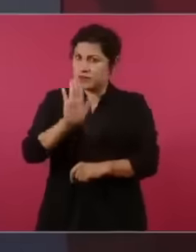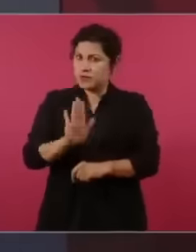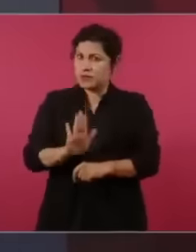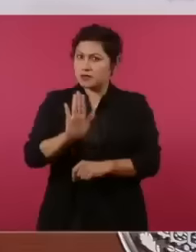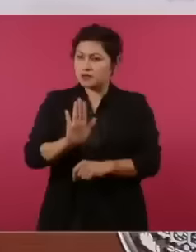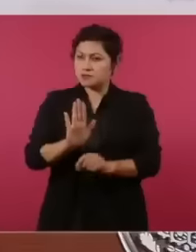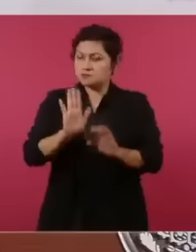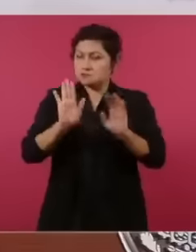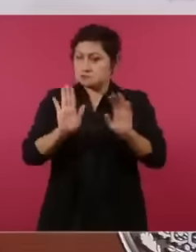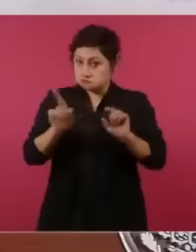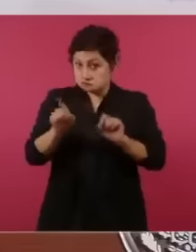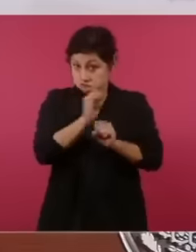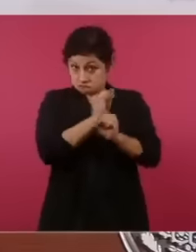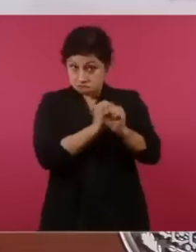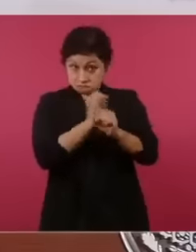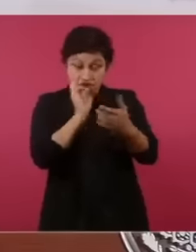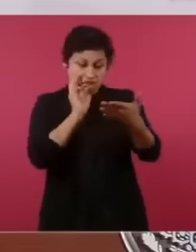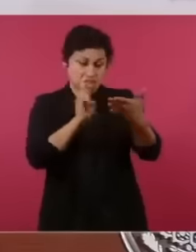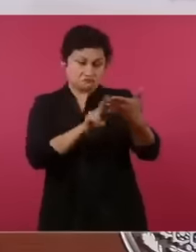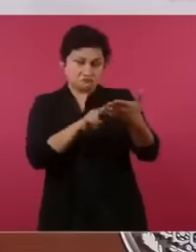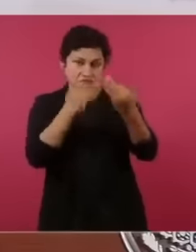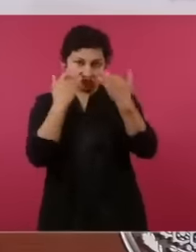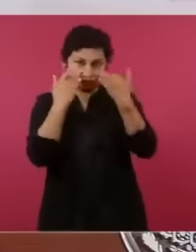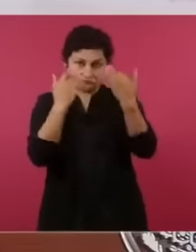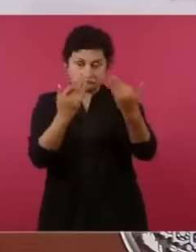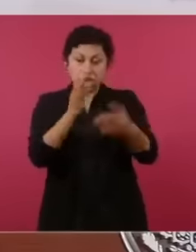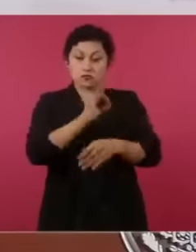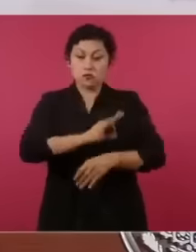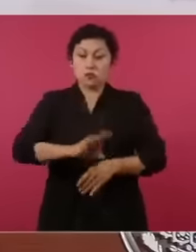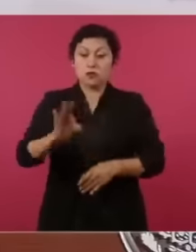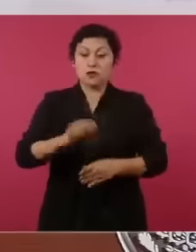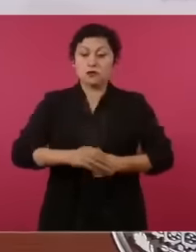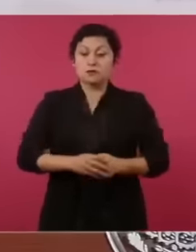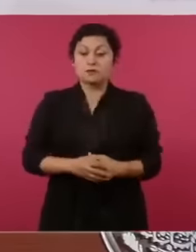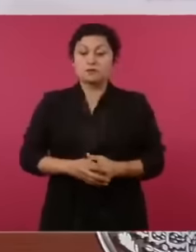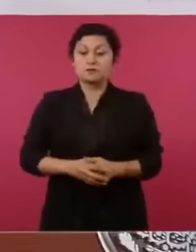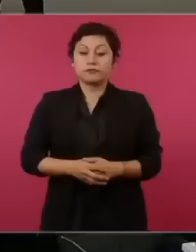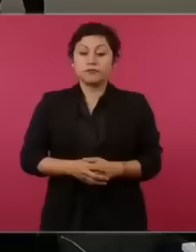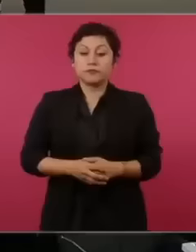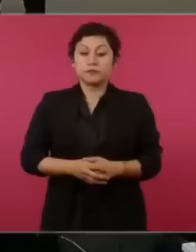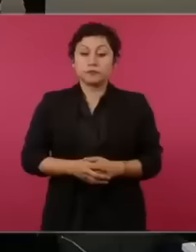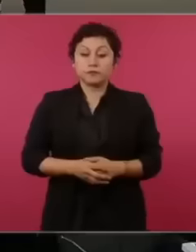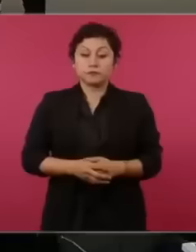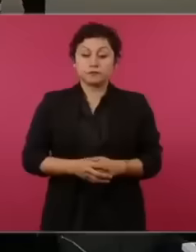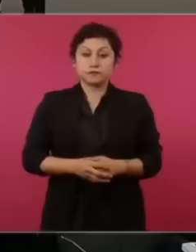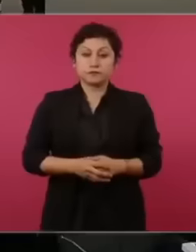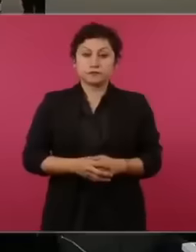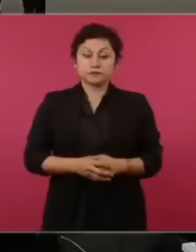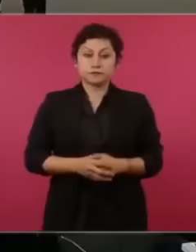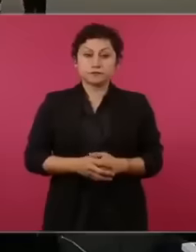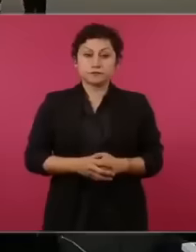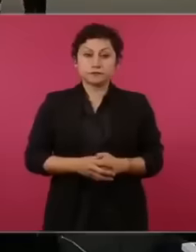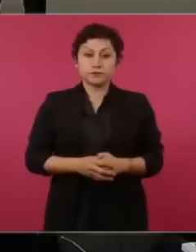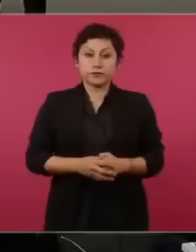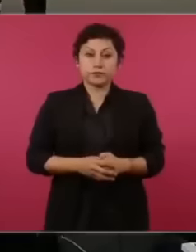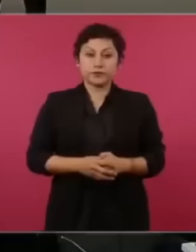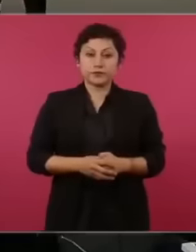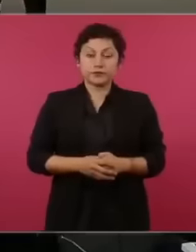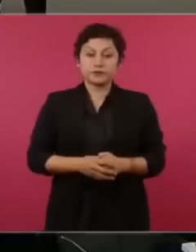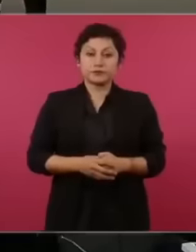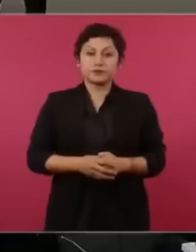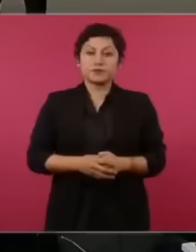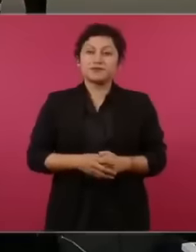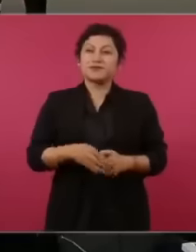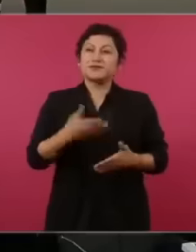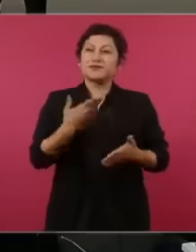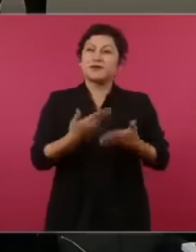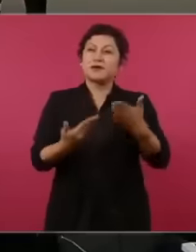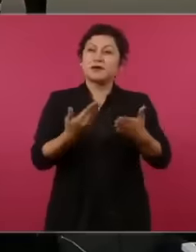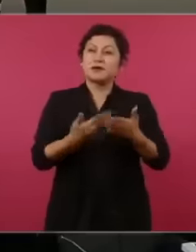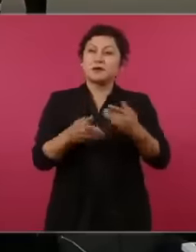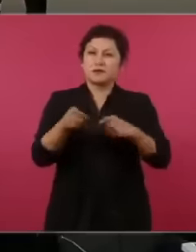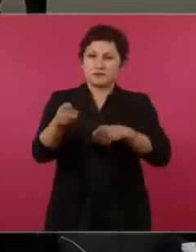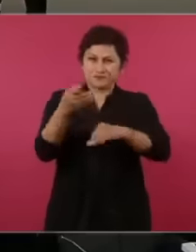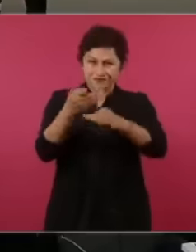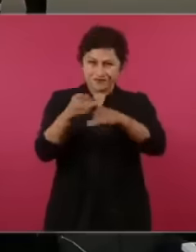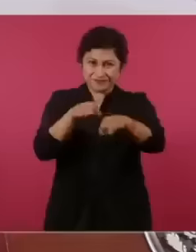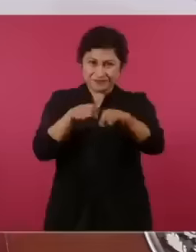see that he is now a commentator who was the secretary of